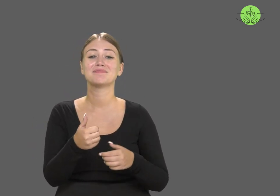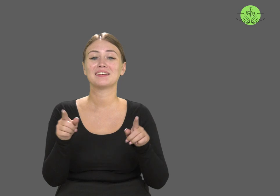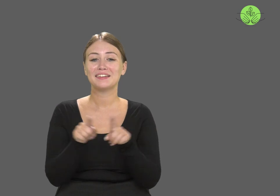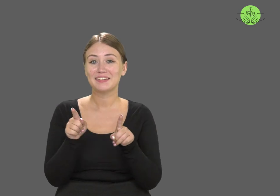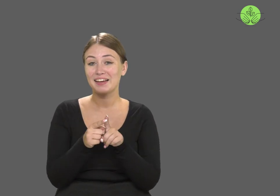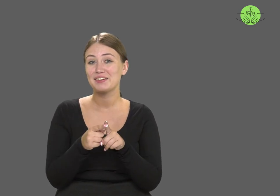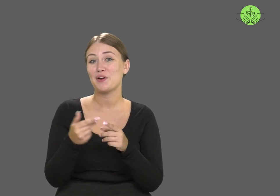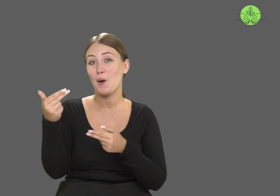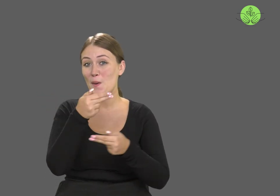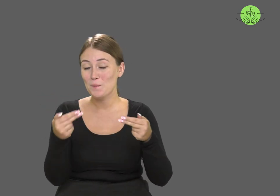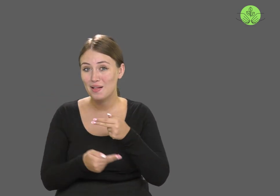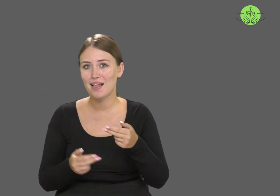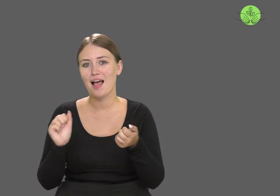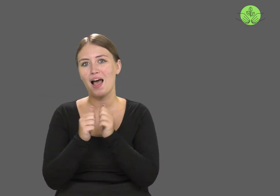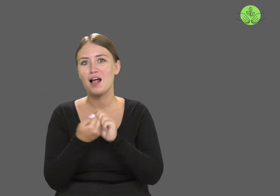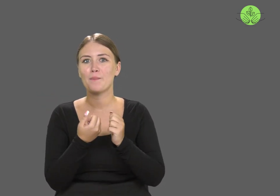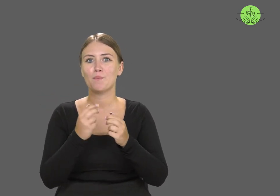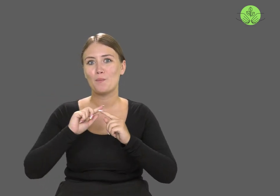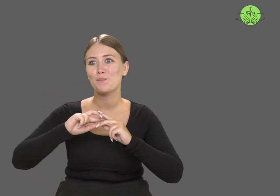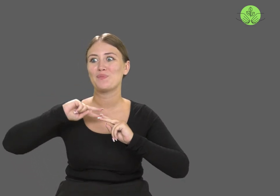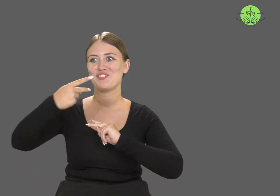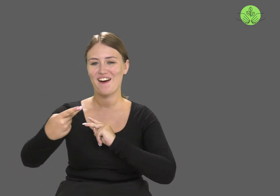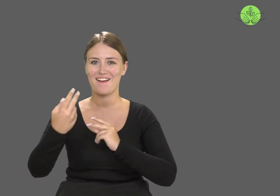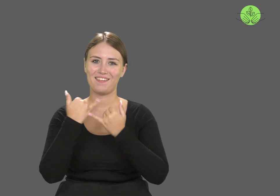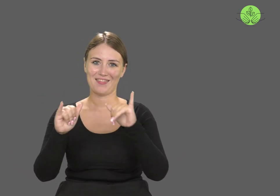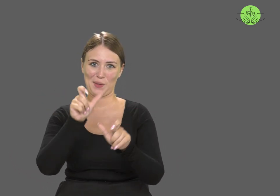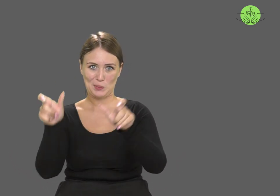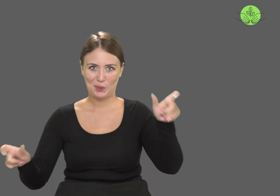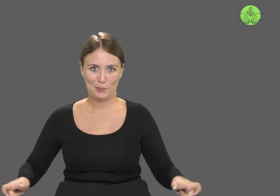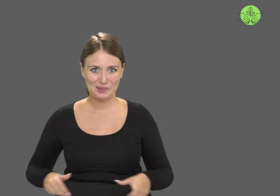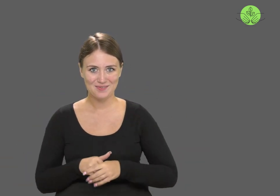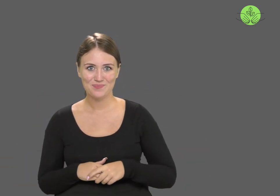comment, or share it with others.